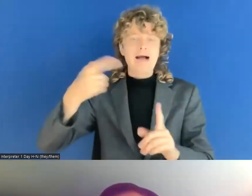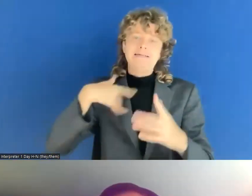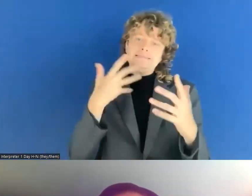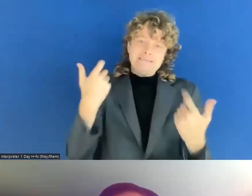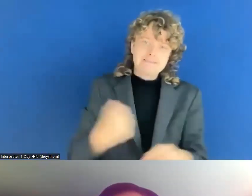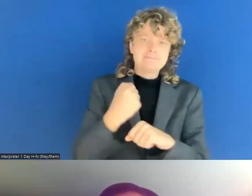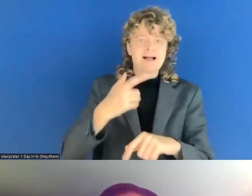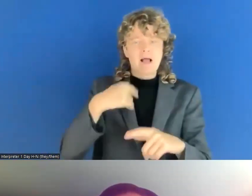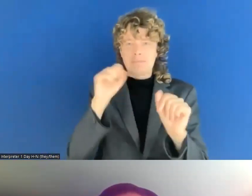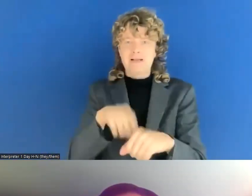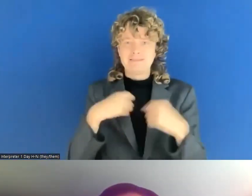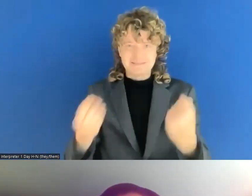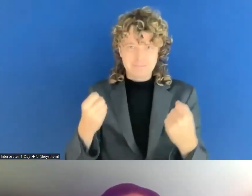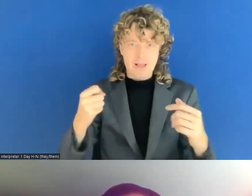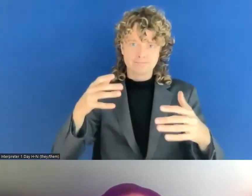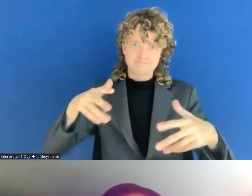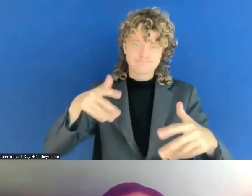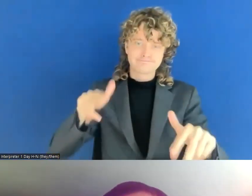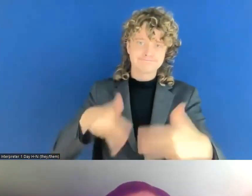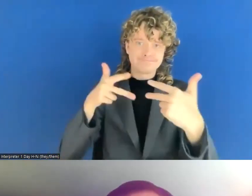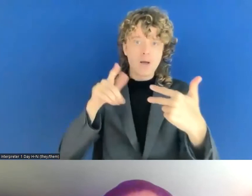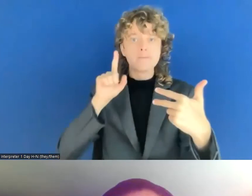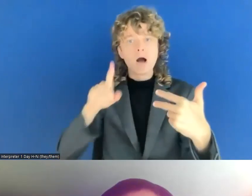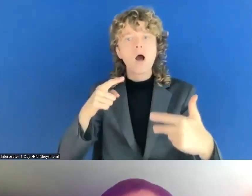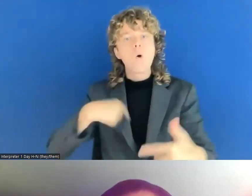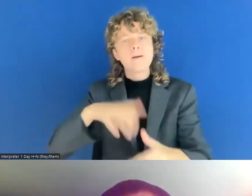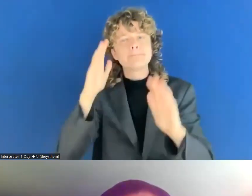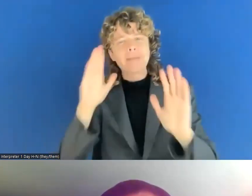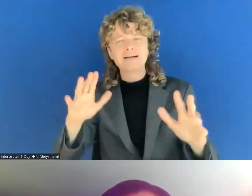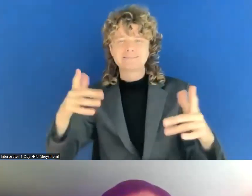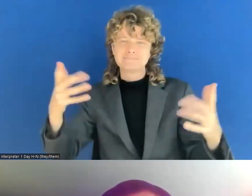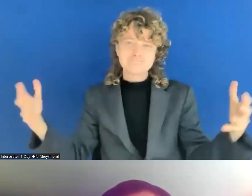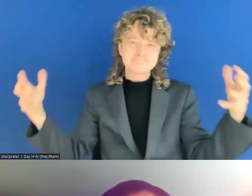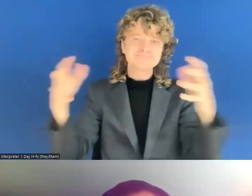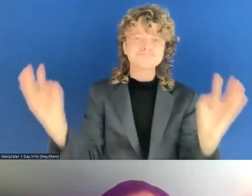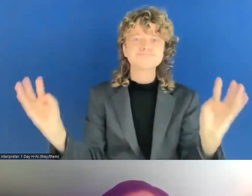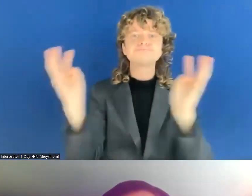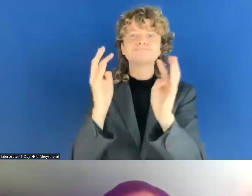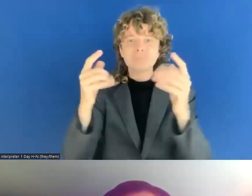or whatever we want to celebrate with, but this feels like we need to meet more often